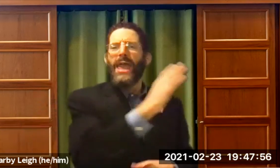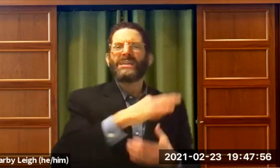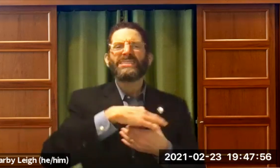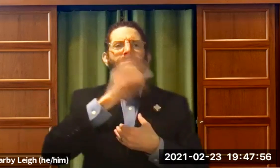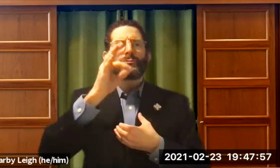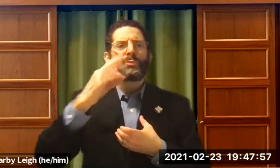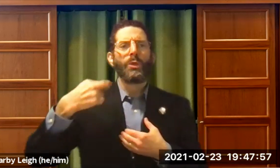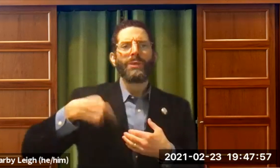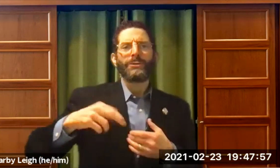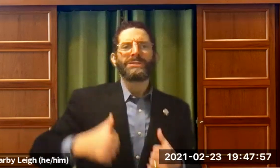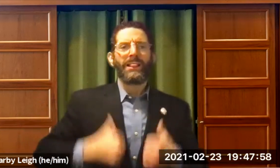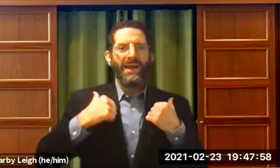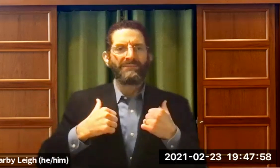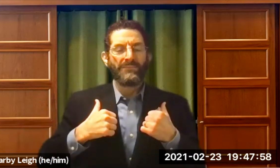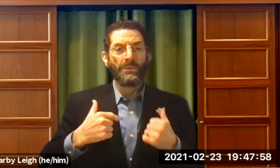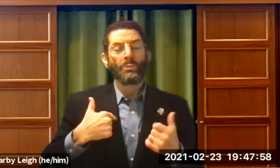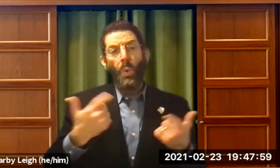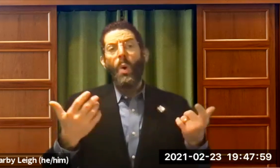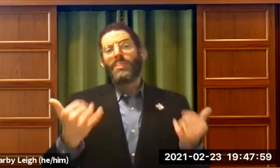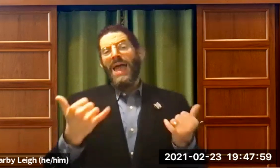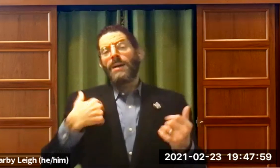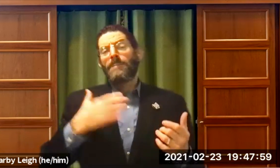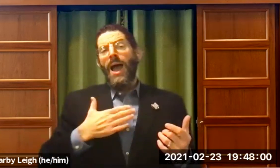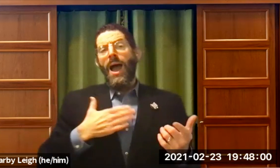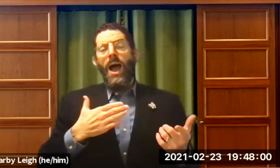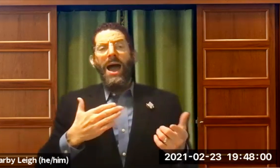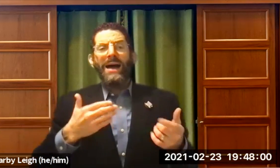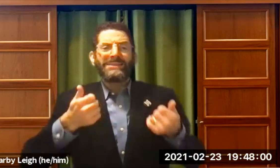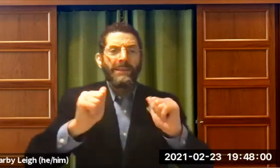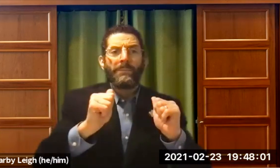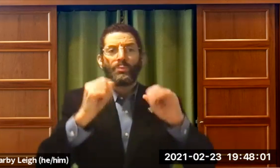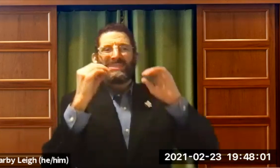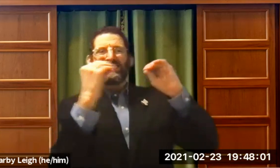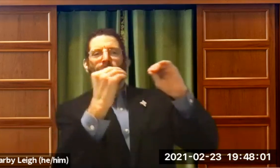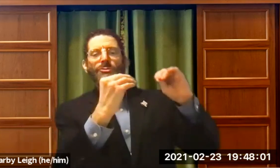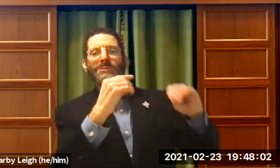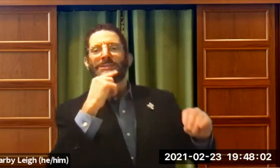Quite's their loss. So now I'm trying